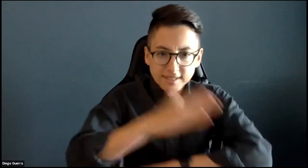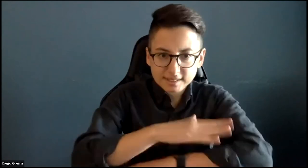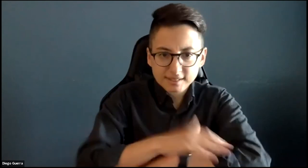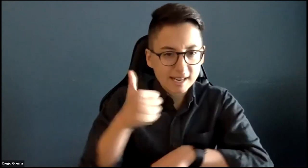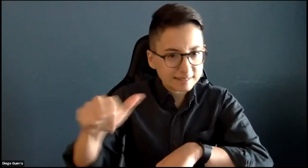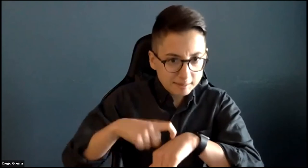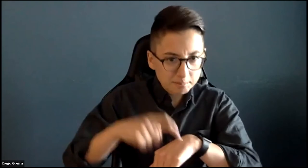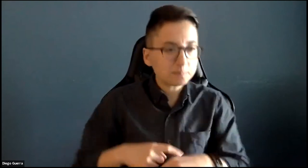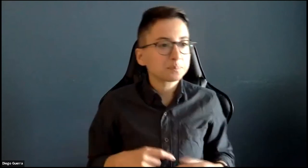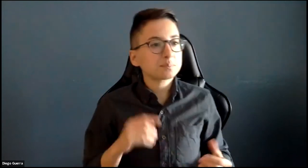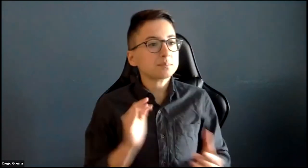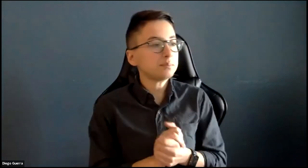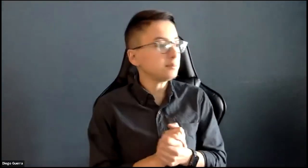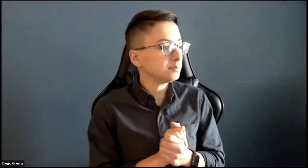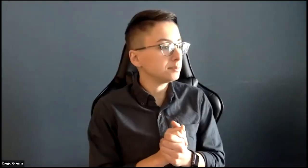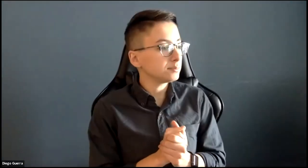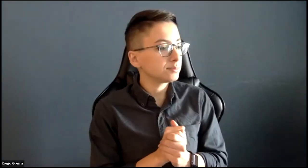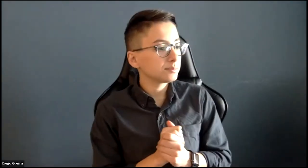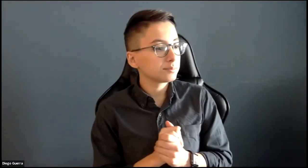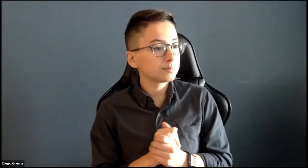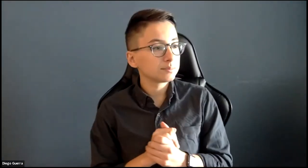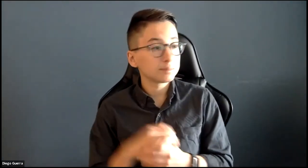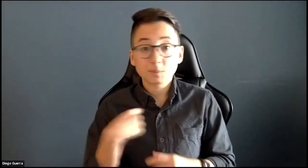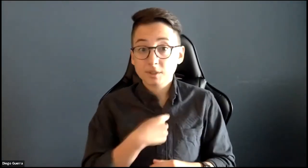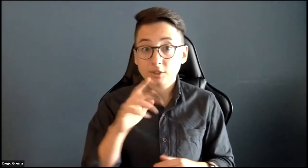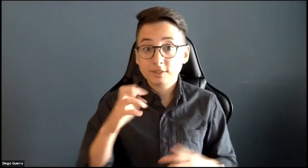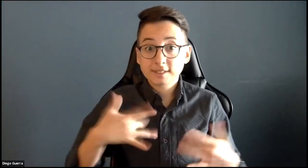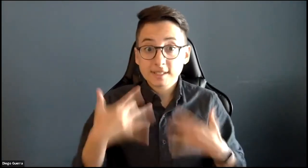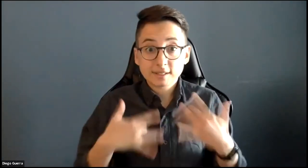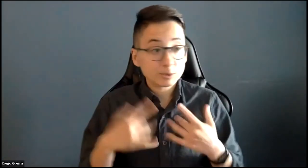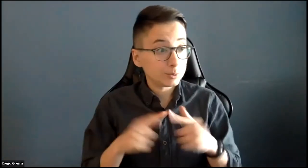fact and please reach out to our help team at any time if you have more questions.